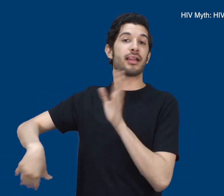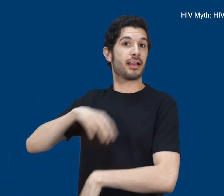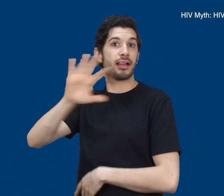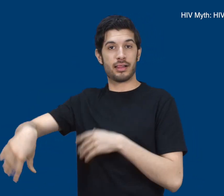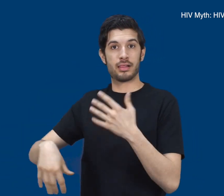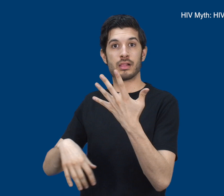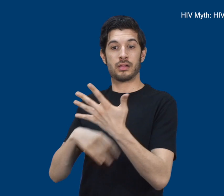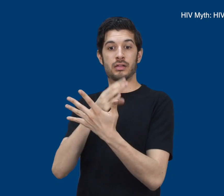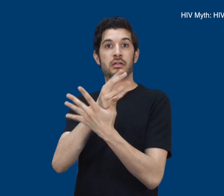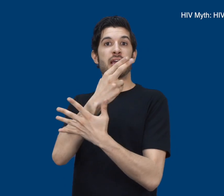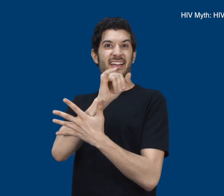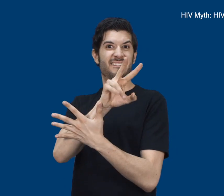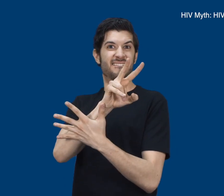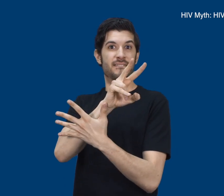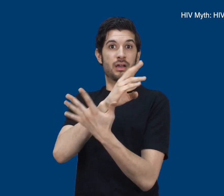for a very long time,